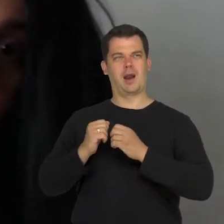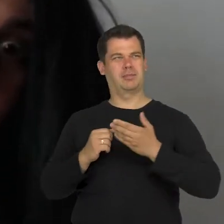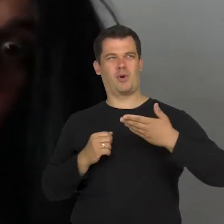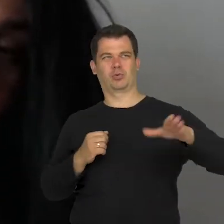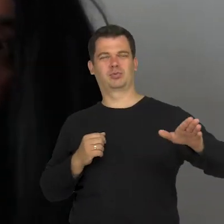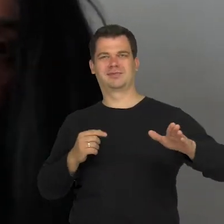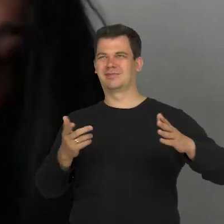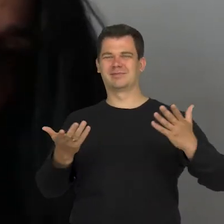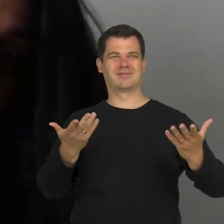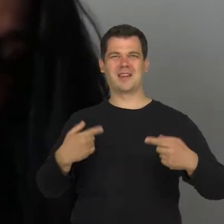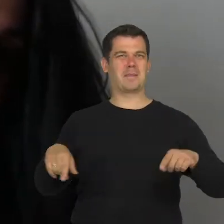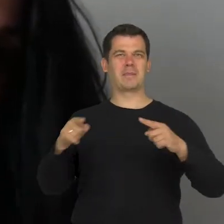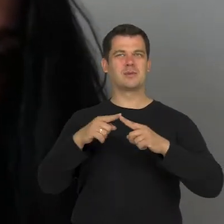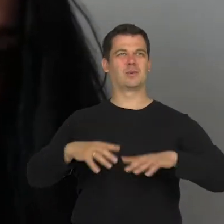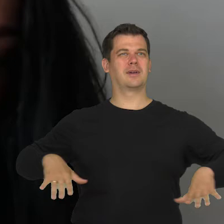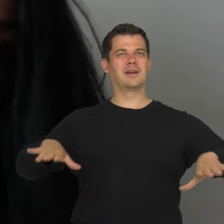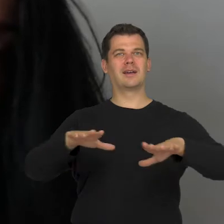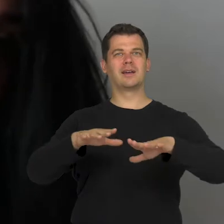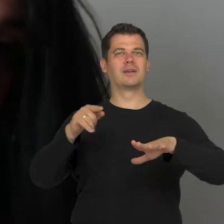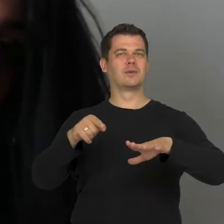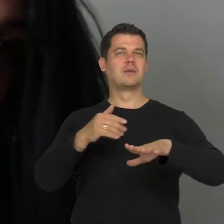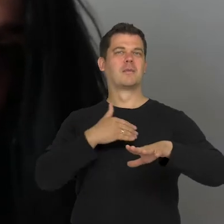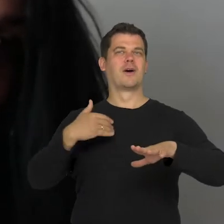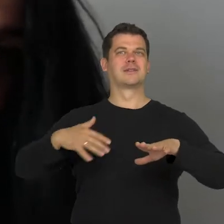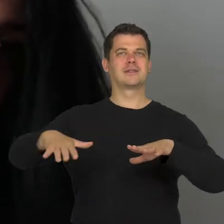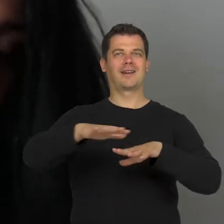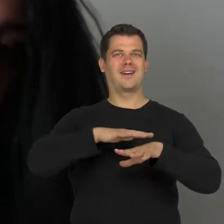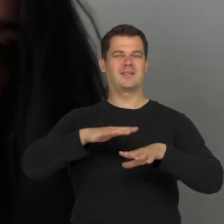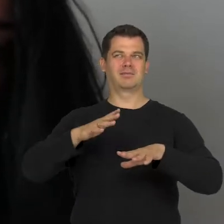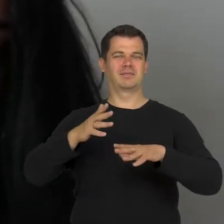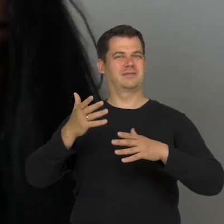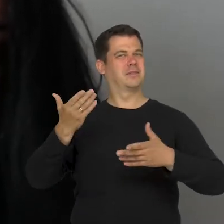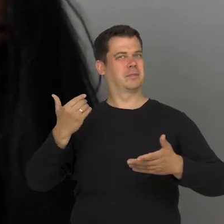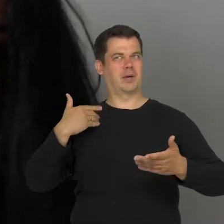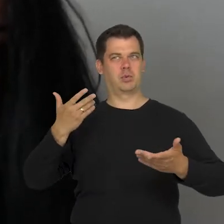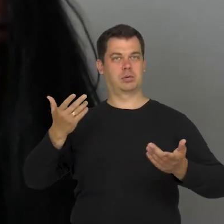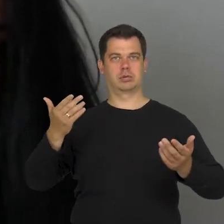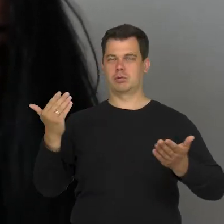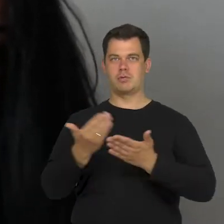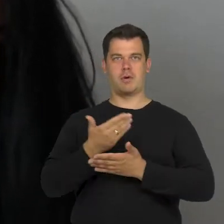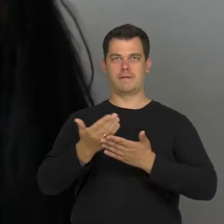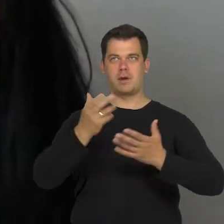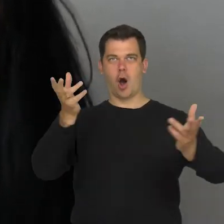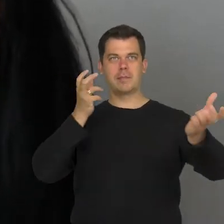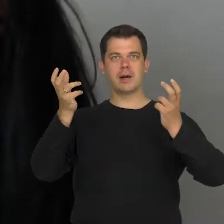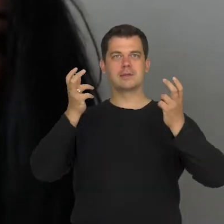because they didn't fit the general image. But what I find interesting is that tension